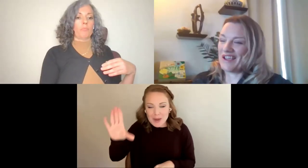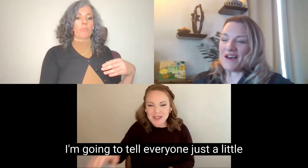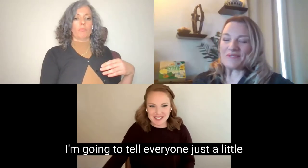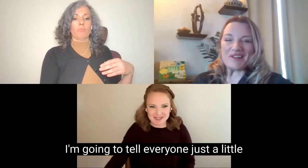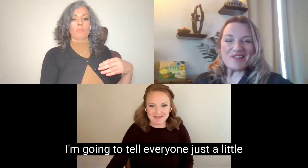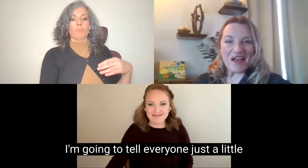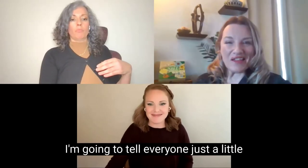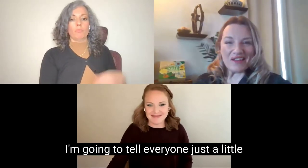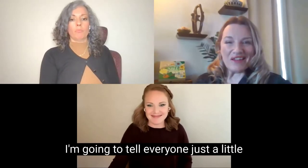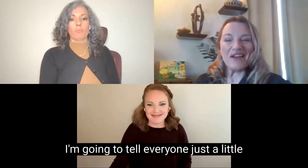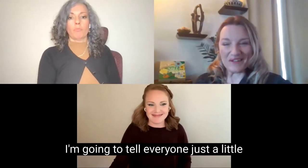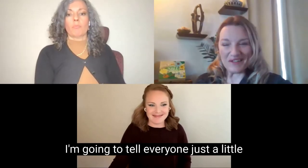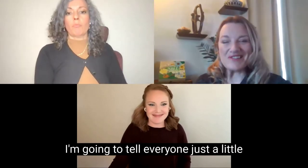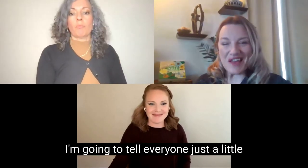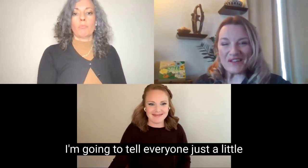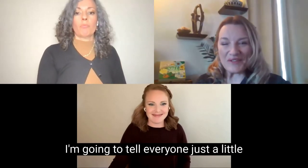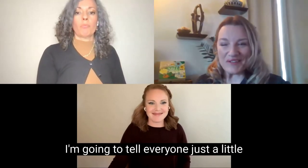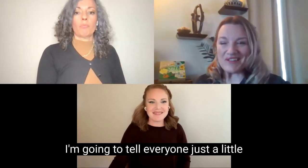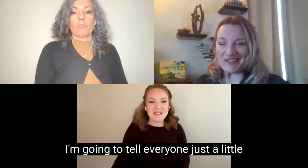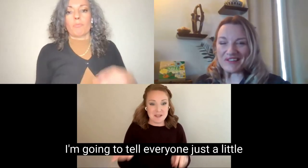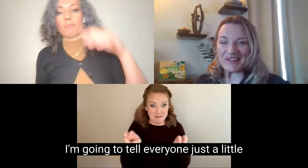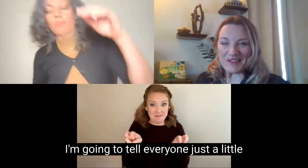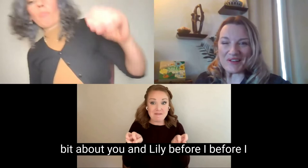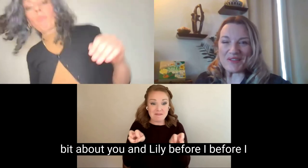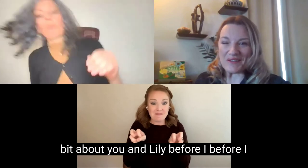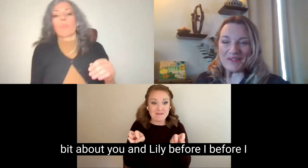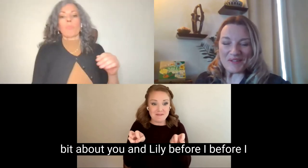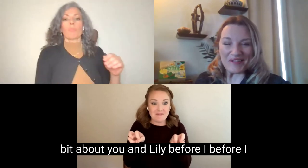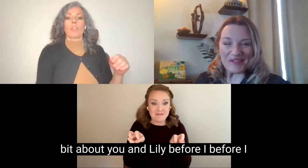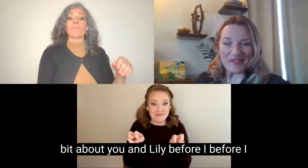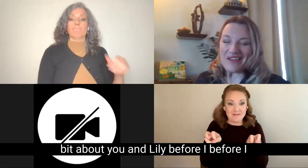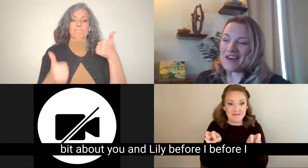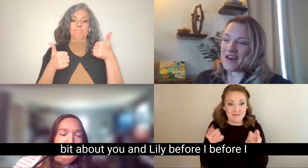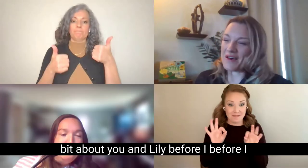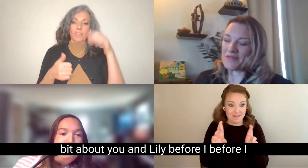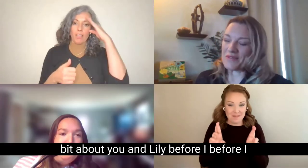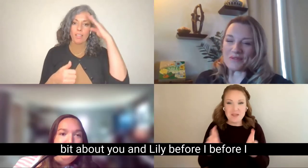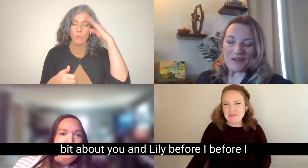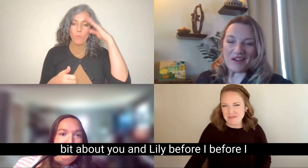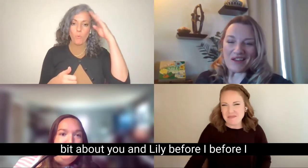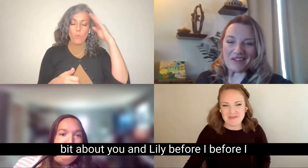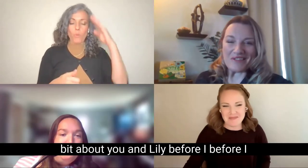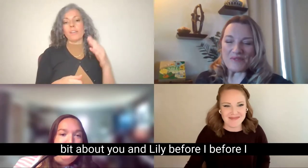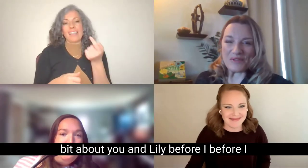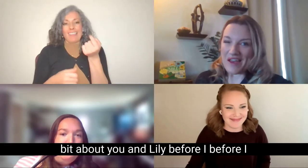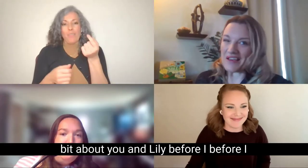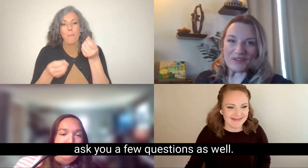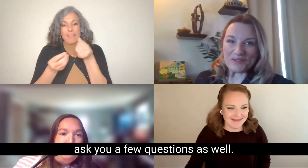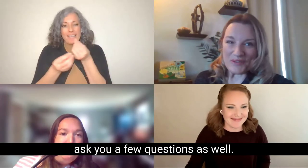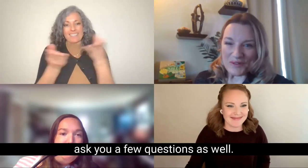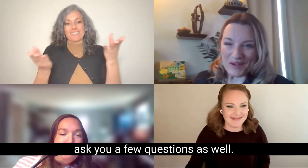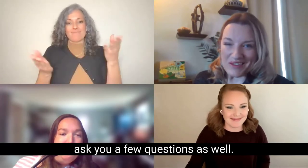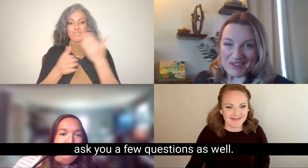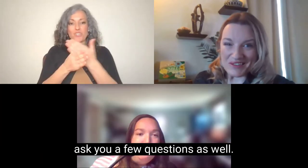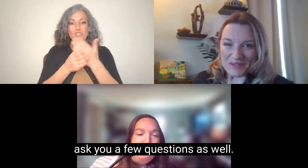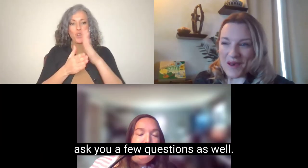I'm going to tell everyone just a little bit about you and Lily before I before I ask you a few questions as well.